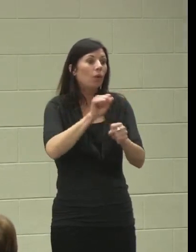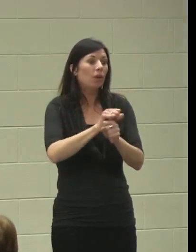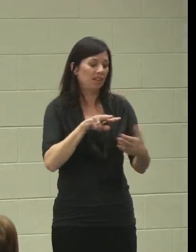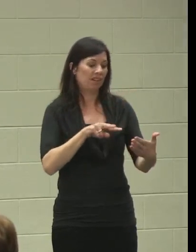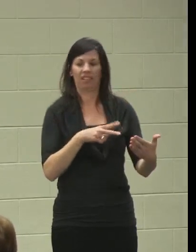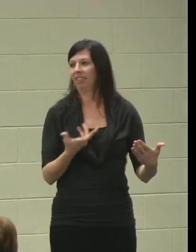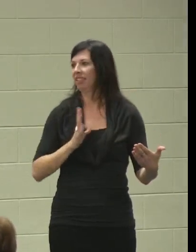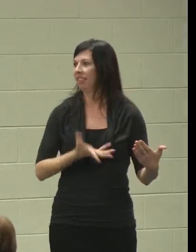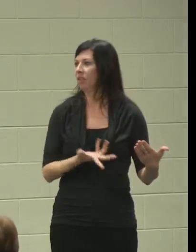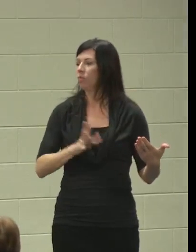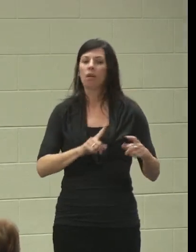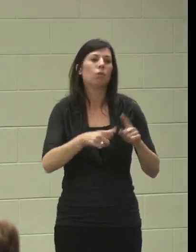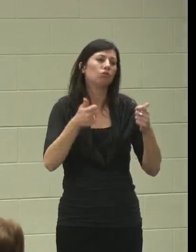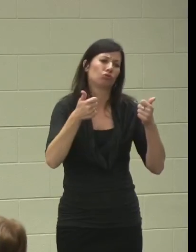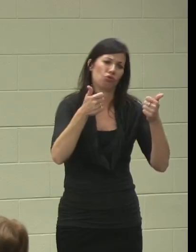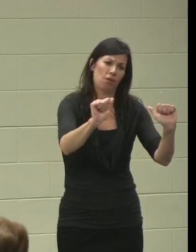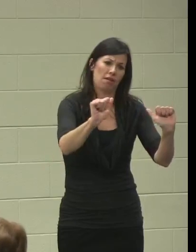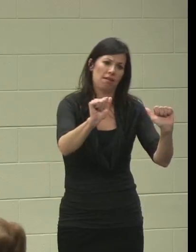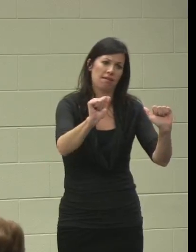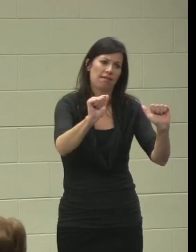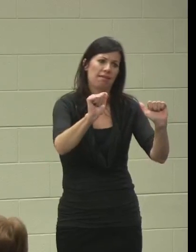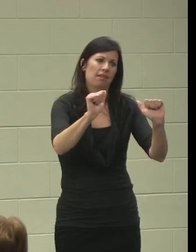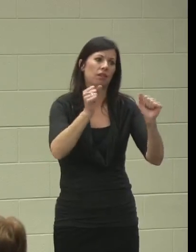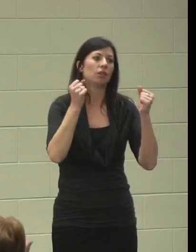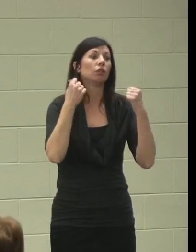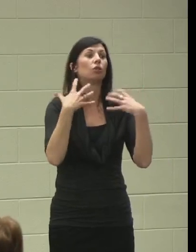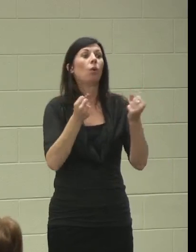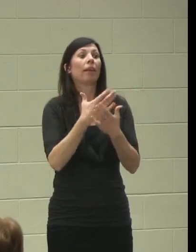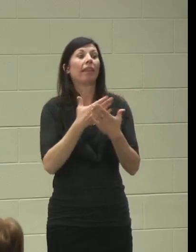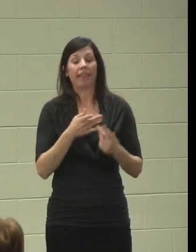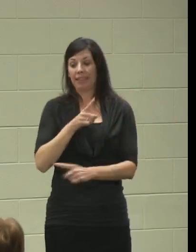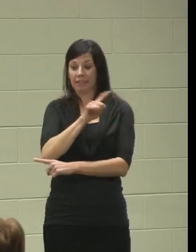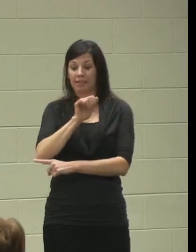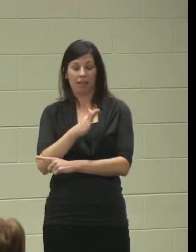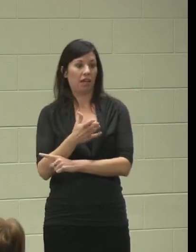Do your best to try. Because so many things came to Zachary that we weren't expecting: